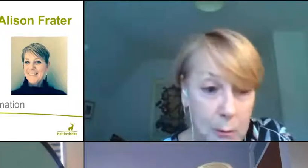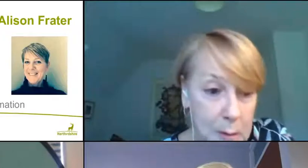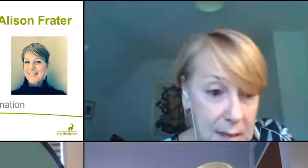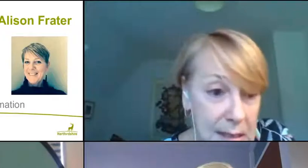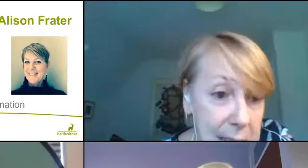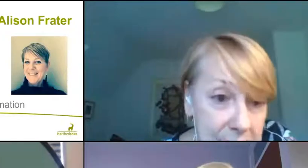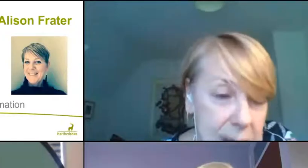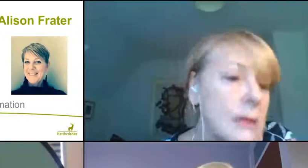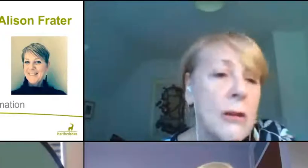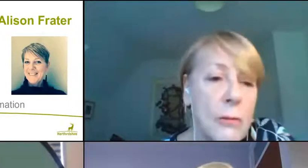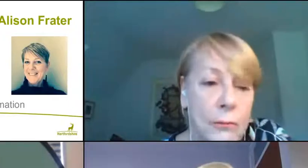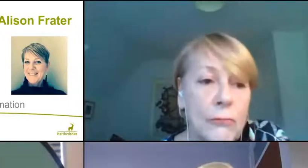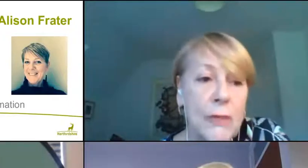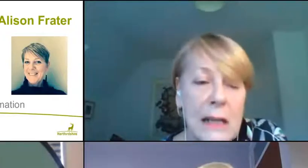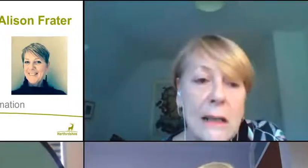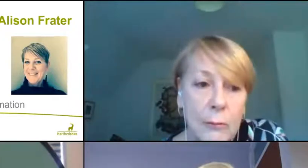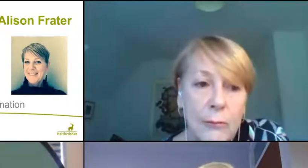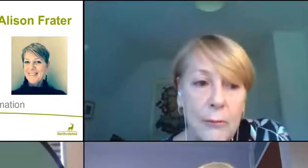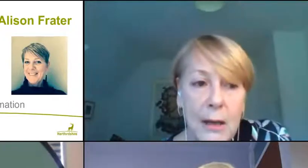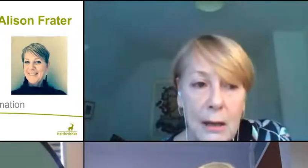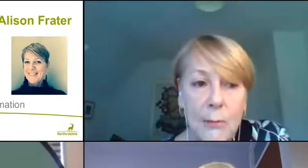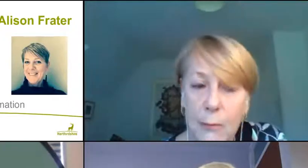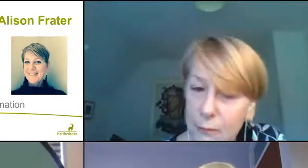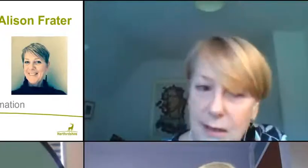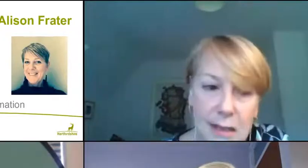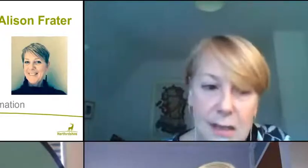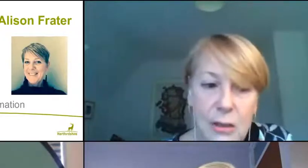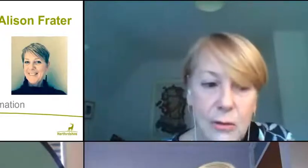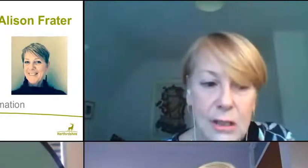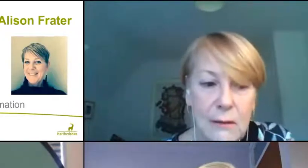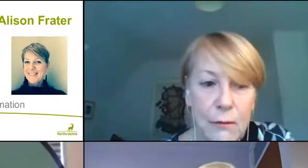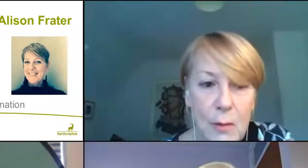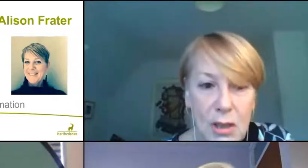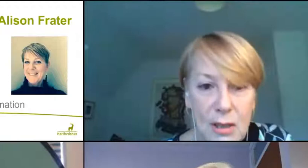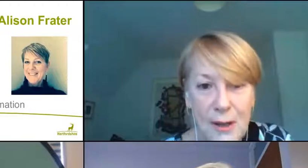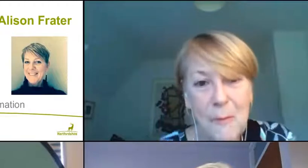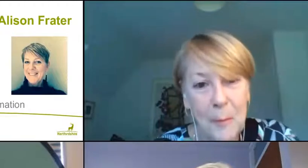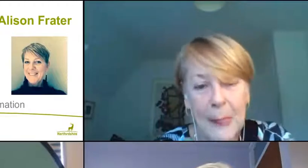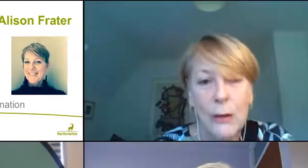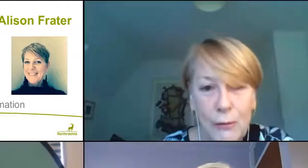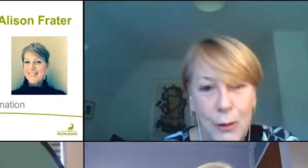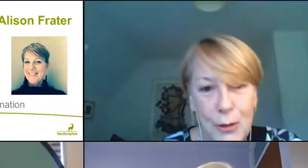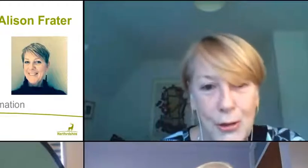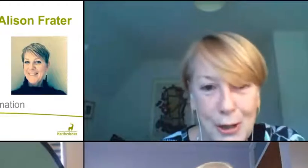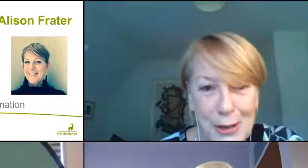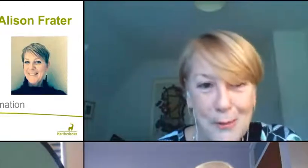The BBC - really fantastic sources of information. So, looking forward to talking to you